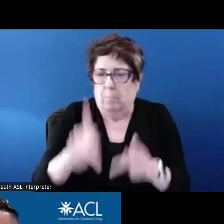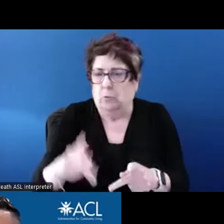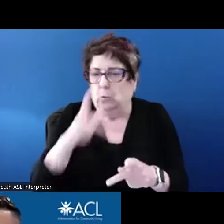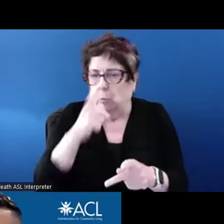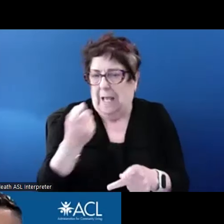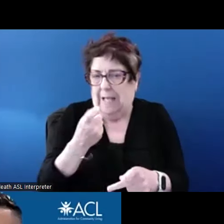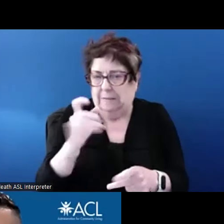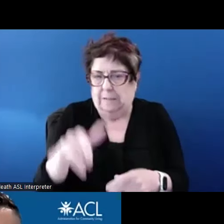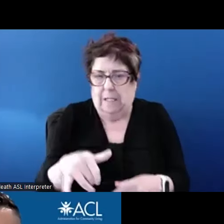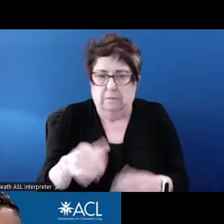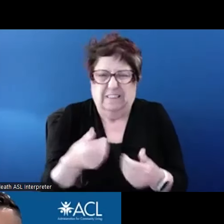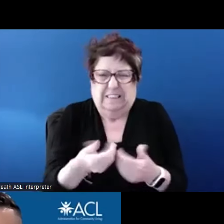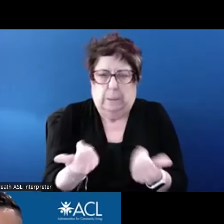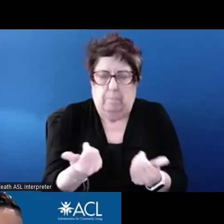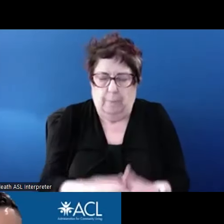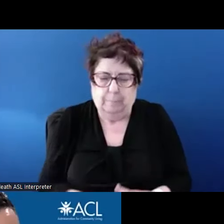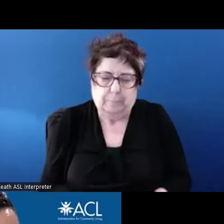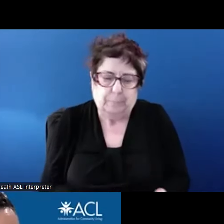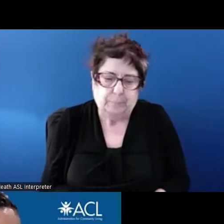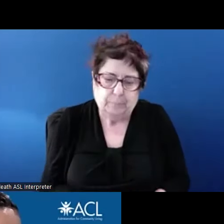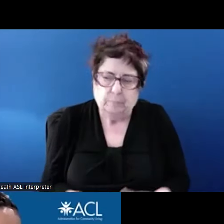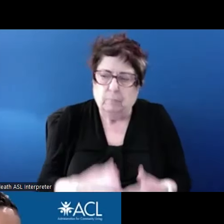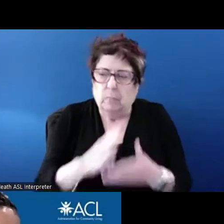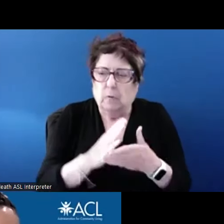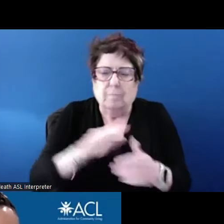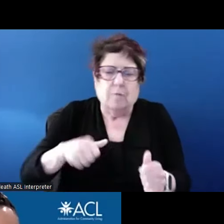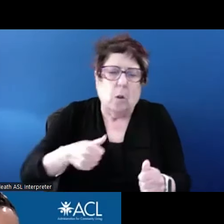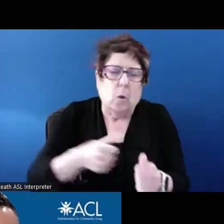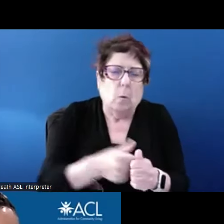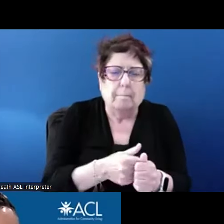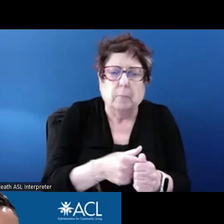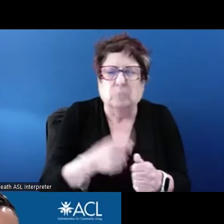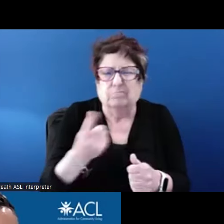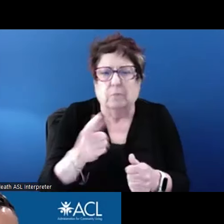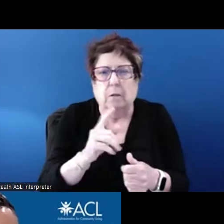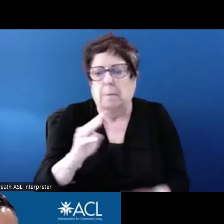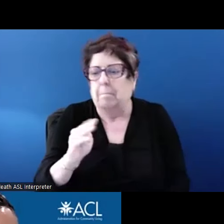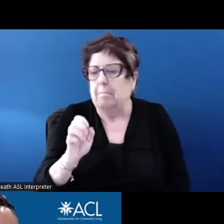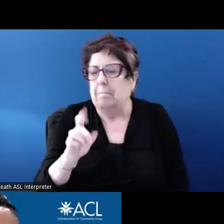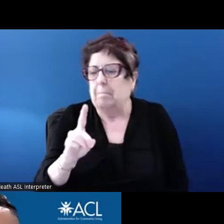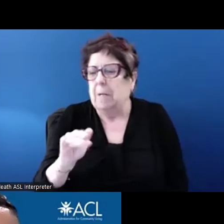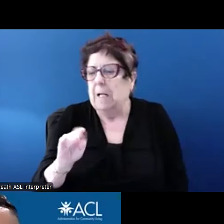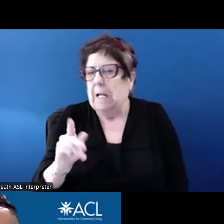There is a follow-up question to the Medicaid question, does it apply to someone who has arrears and needs support to